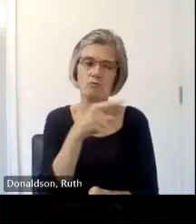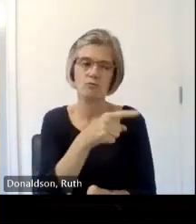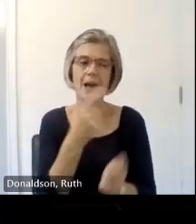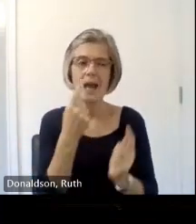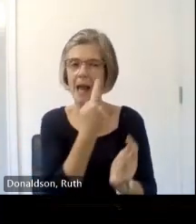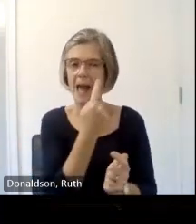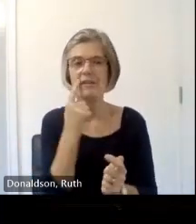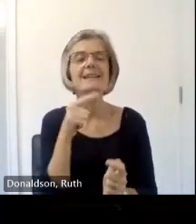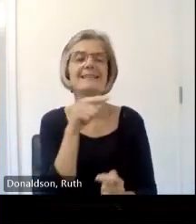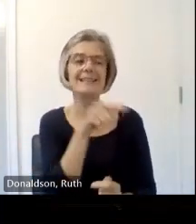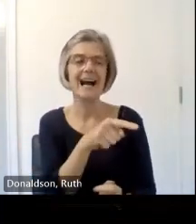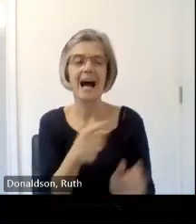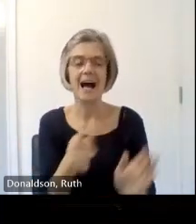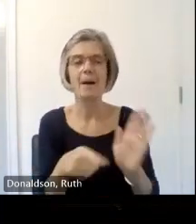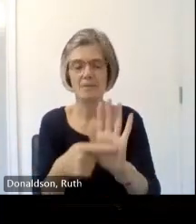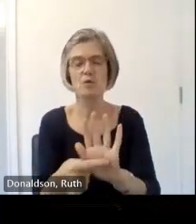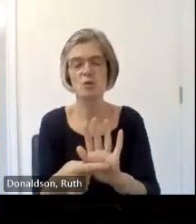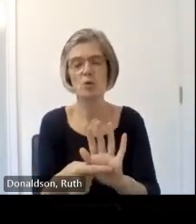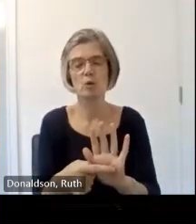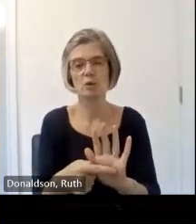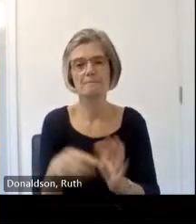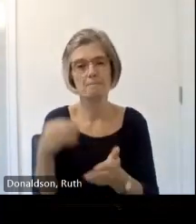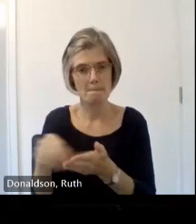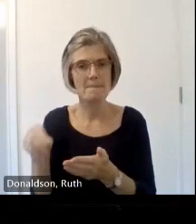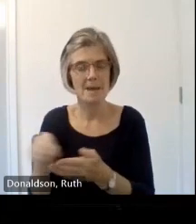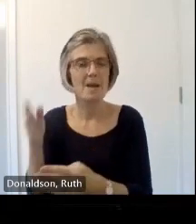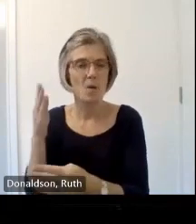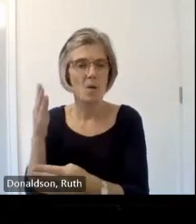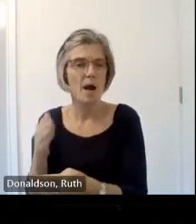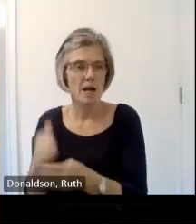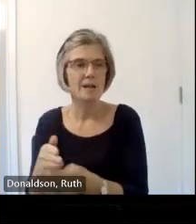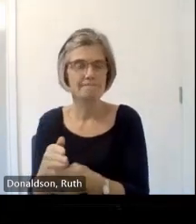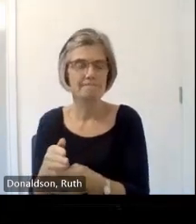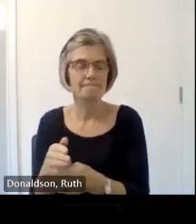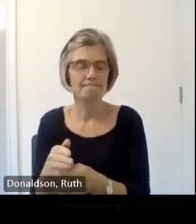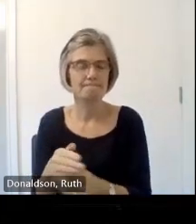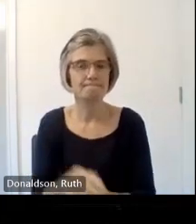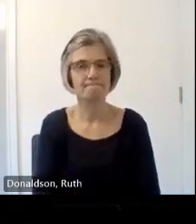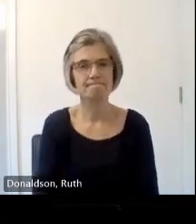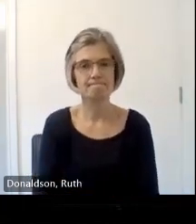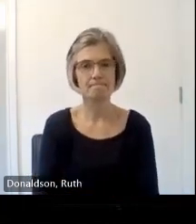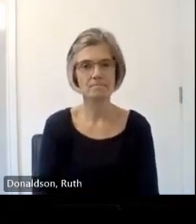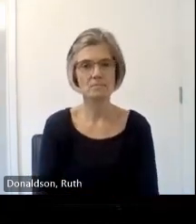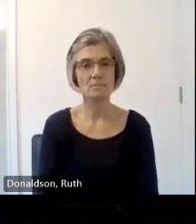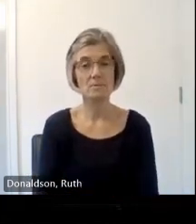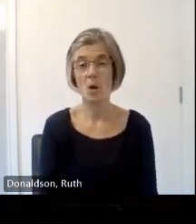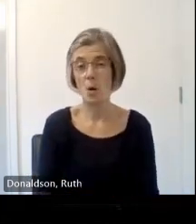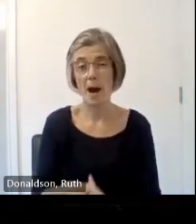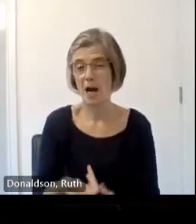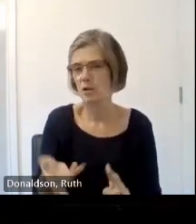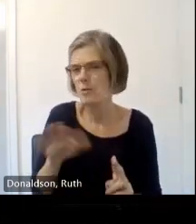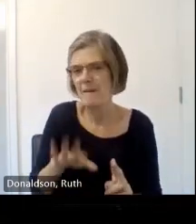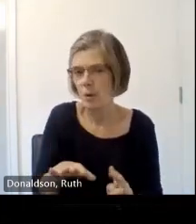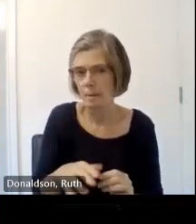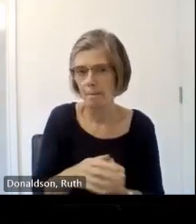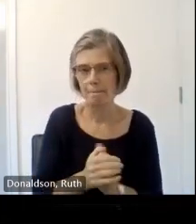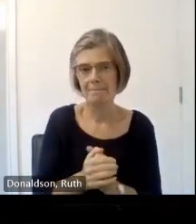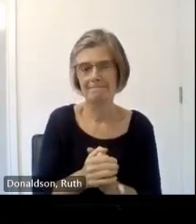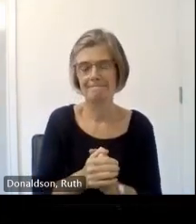ke okay so where did the marks come from well I Disappeared down a rabbit hole with this one um